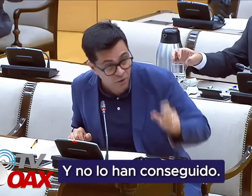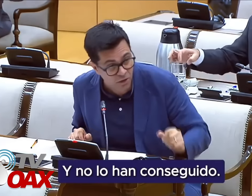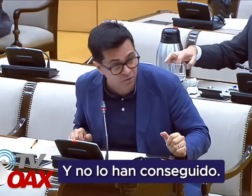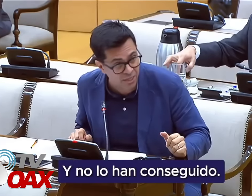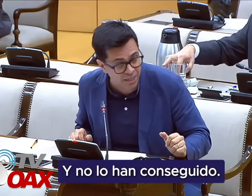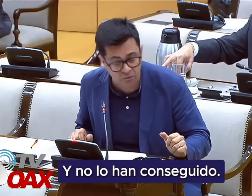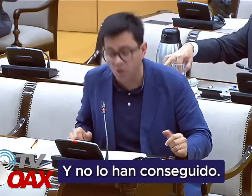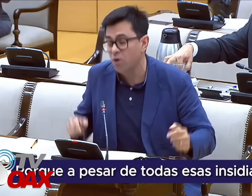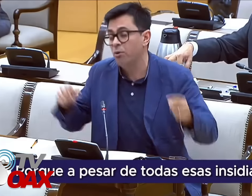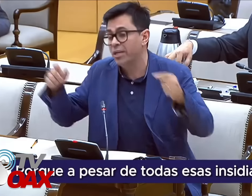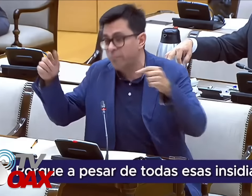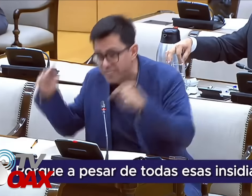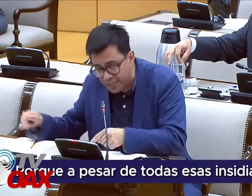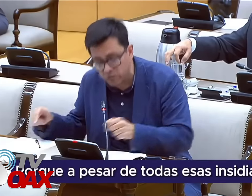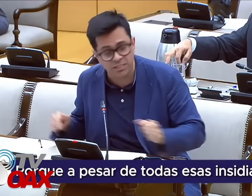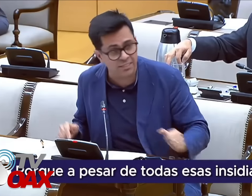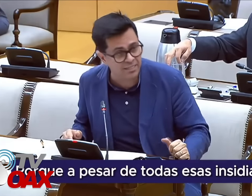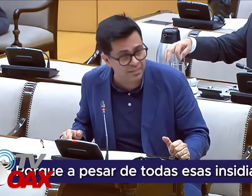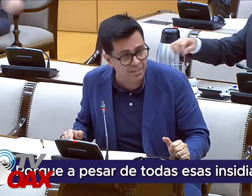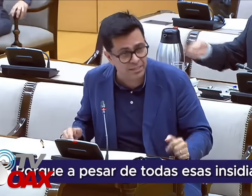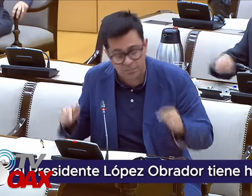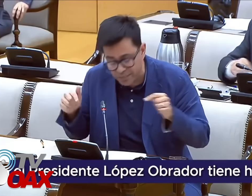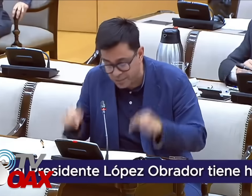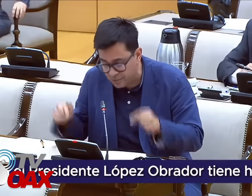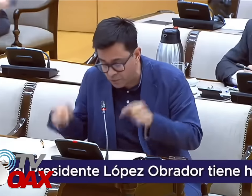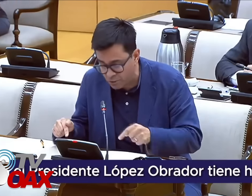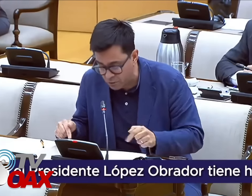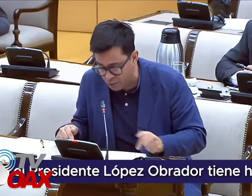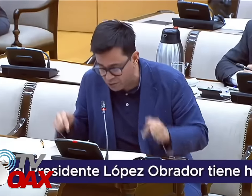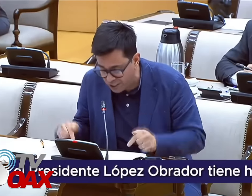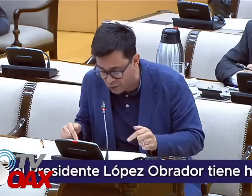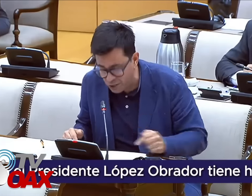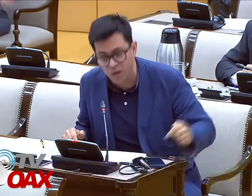they have not granted it because despite all these tricks, President López Obrador today has